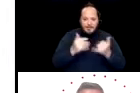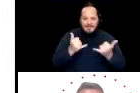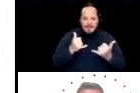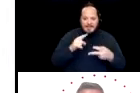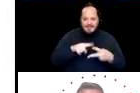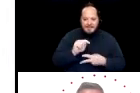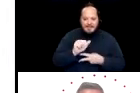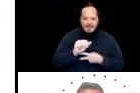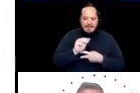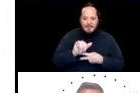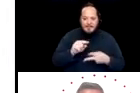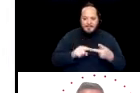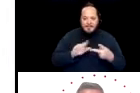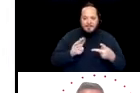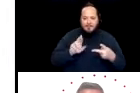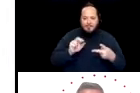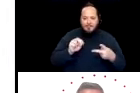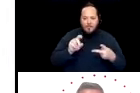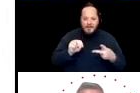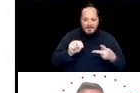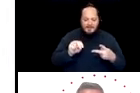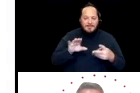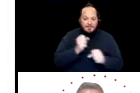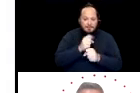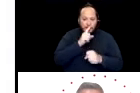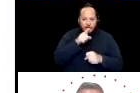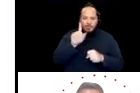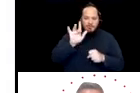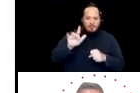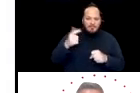So make sure you're in gallery view, which is up in the quote,